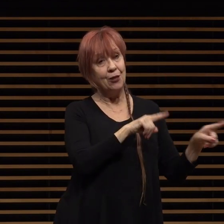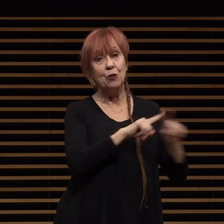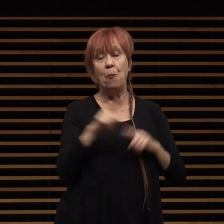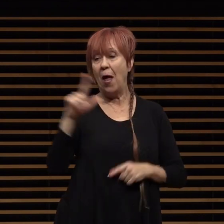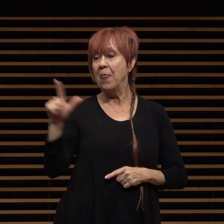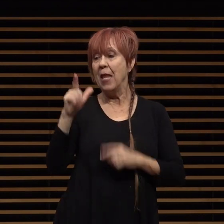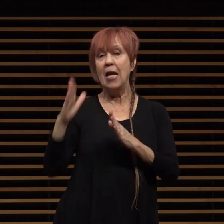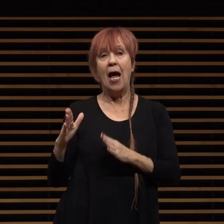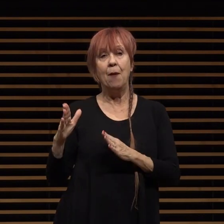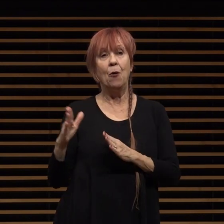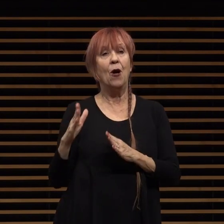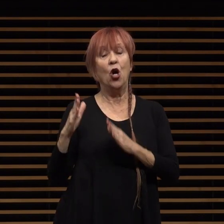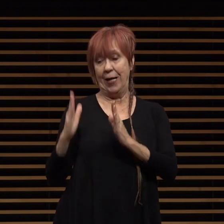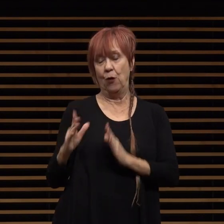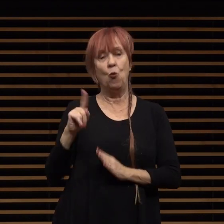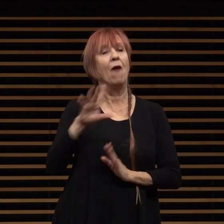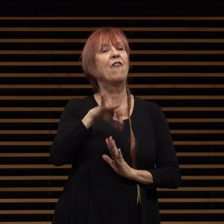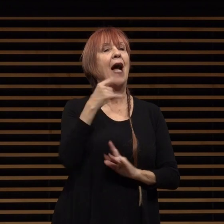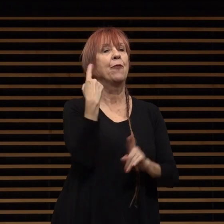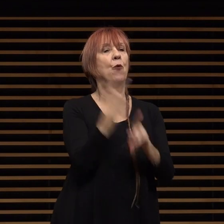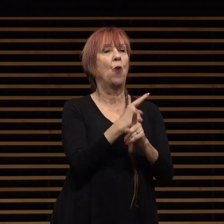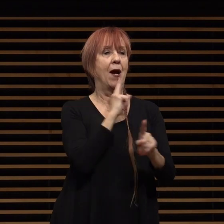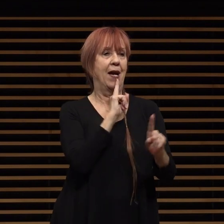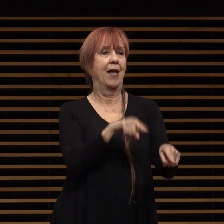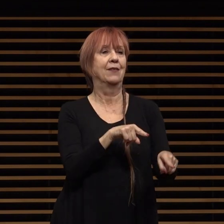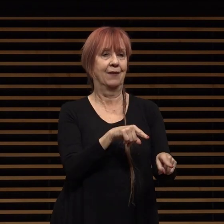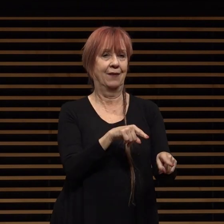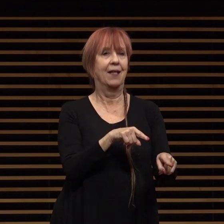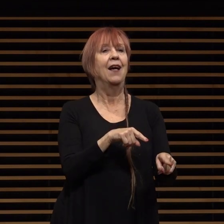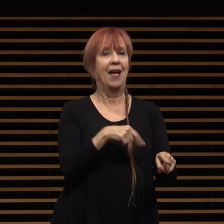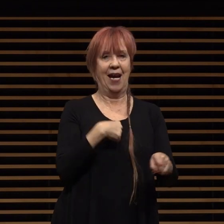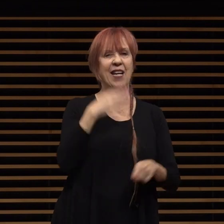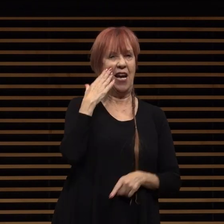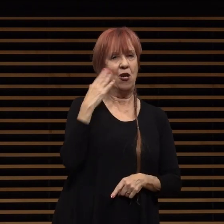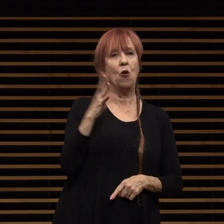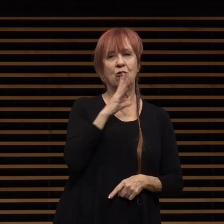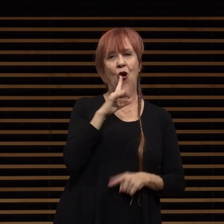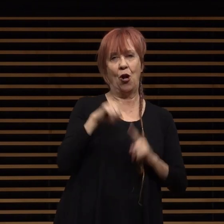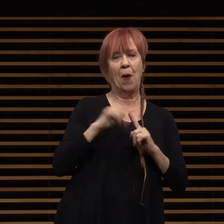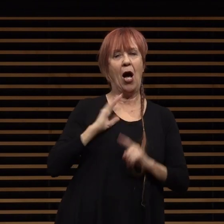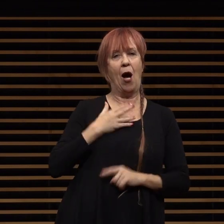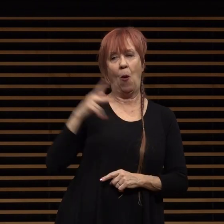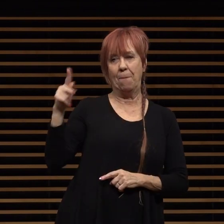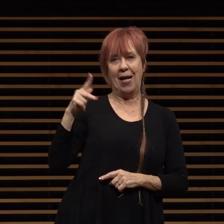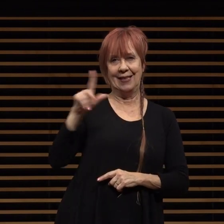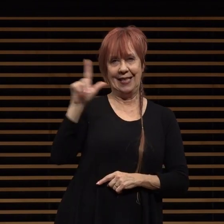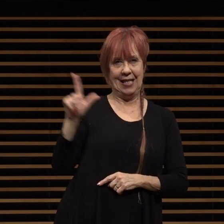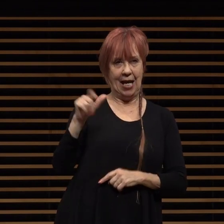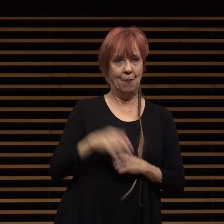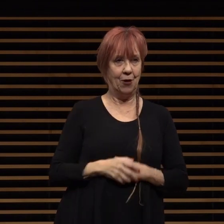one there's no doubt in my mind he was talking about our pasadena librarians